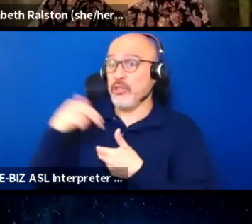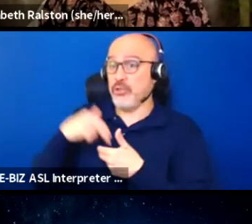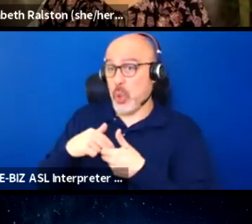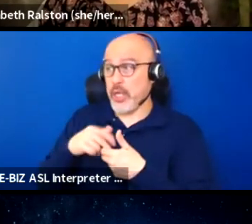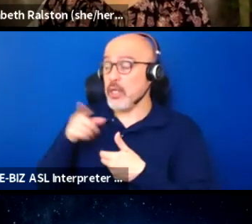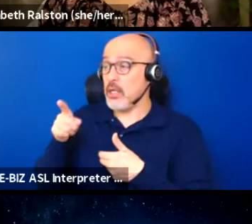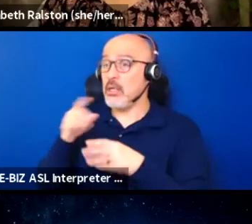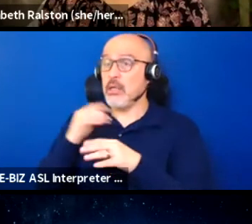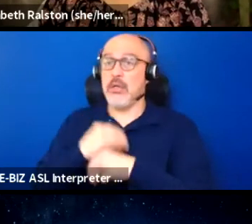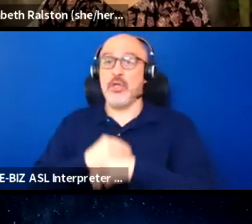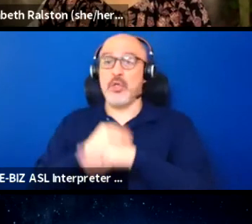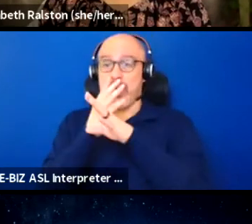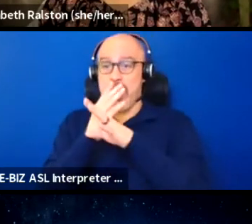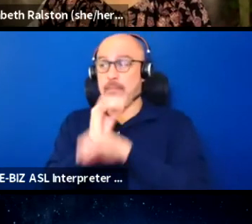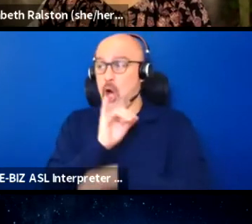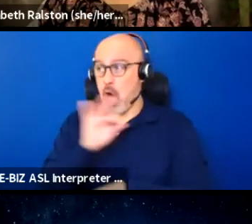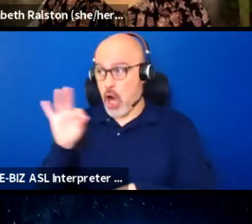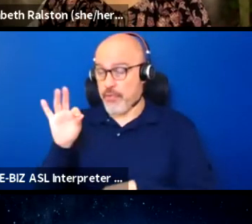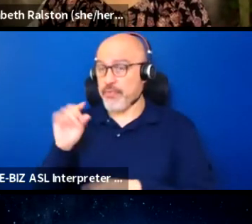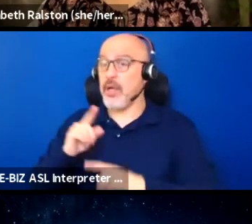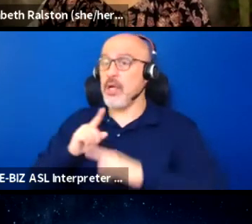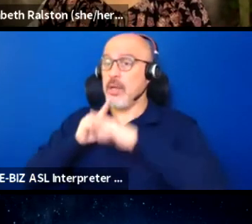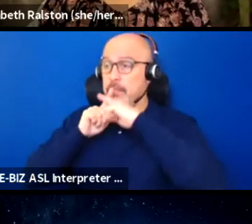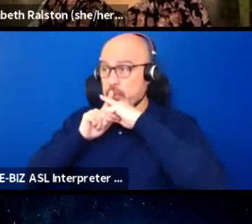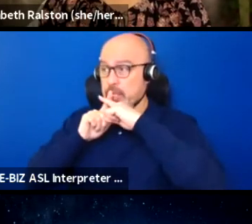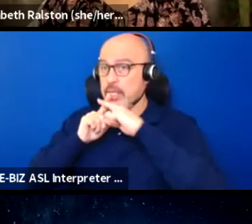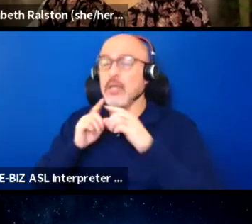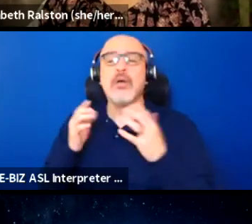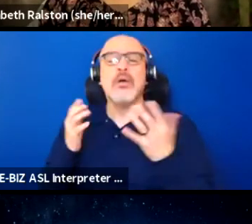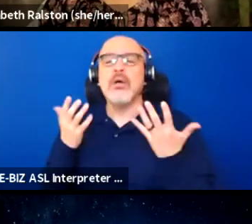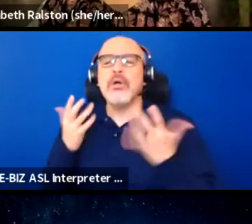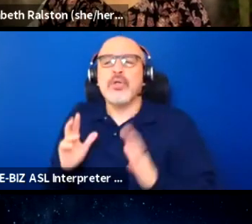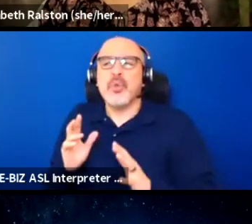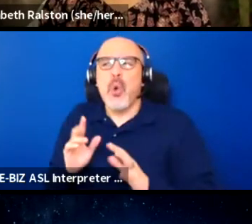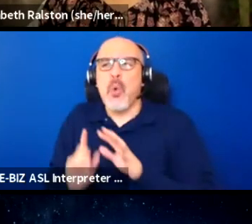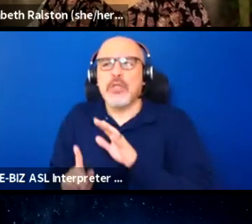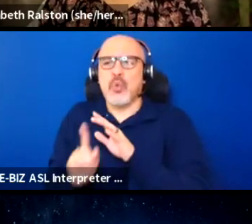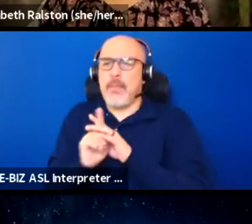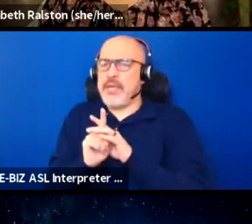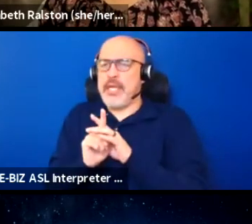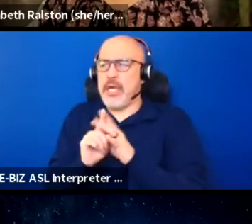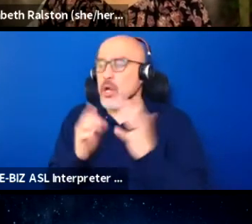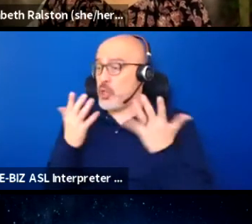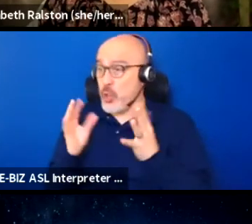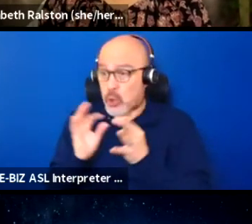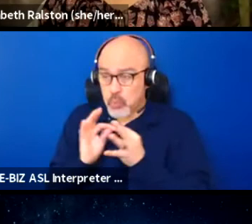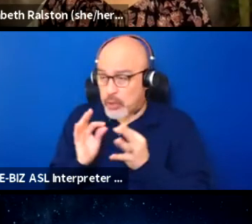you'll be muted so if you don't want to appear on the live stream, if you don't want to comment, that's totally fine, and you don't have to,